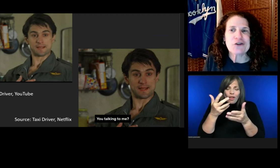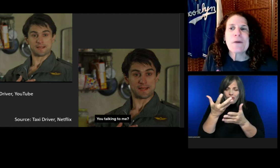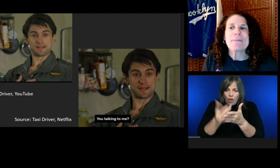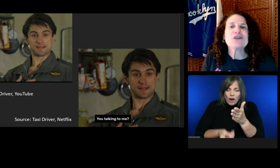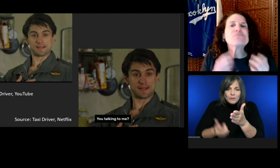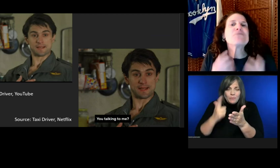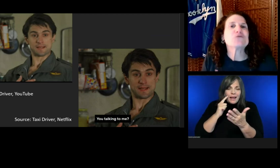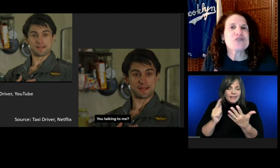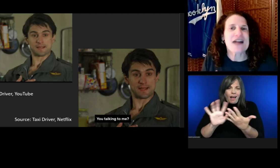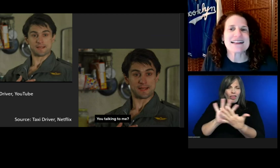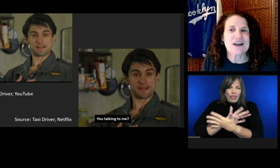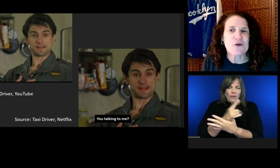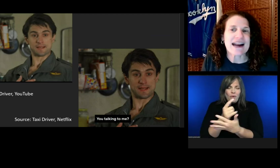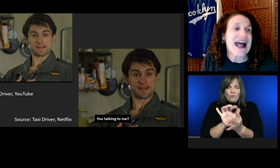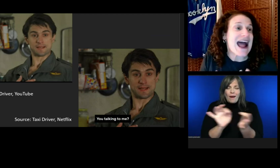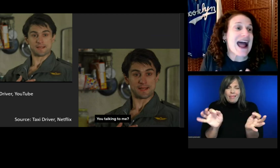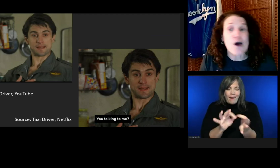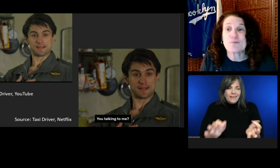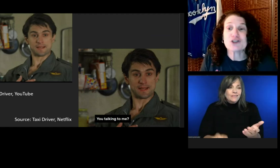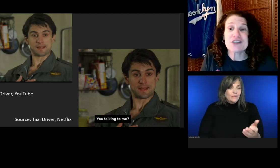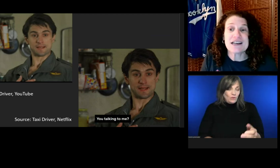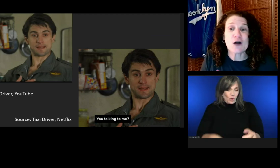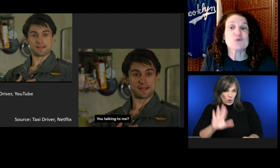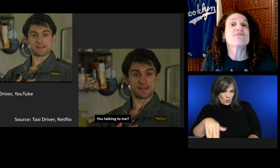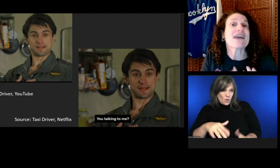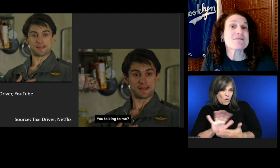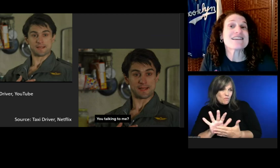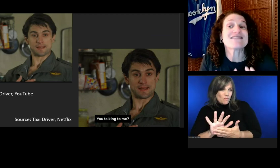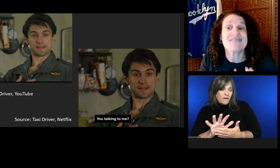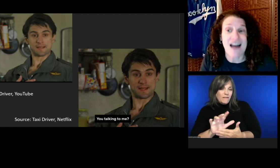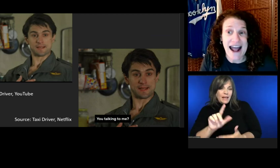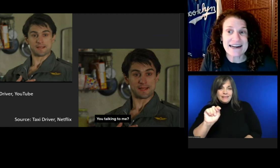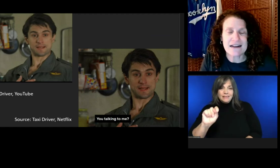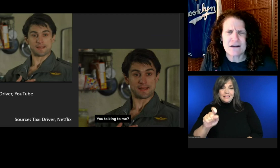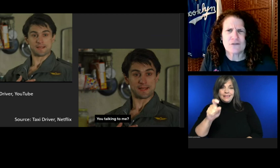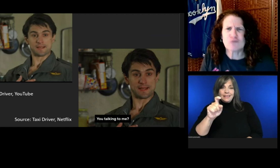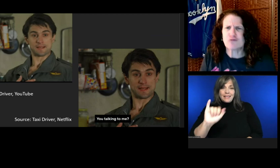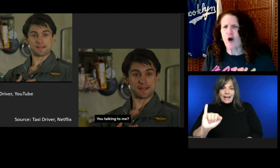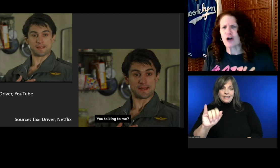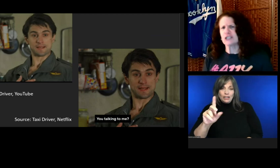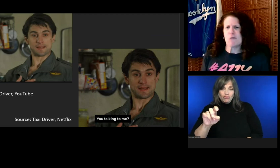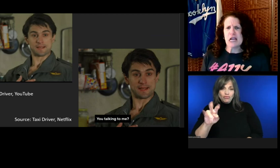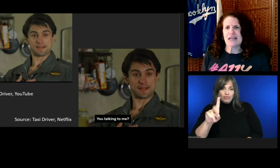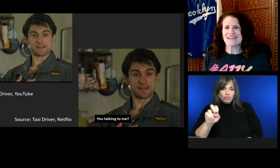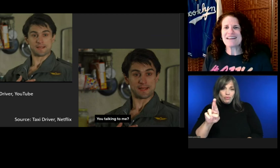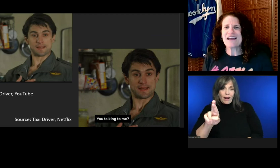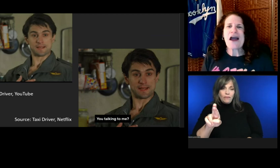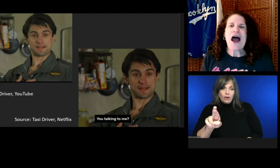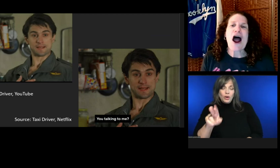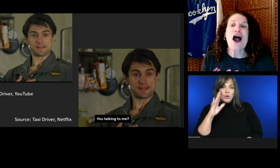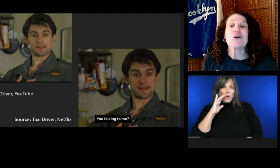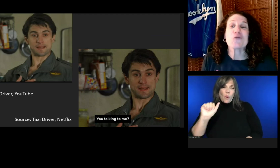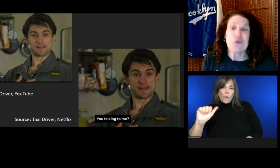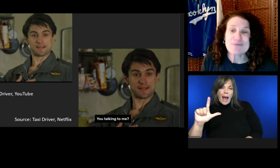But you most likely know Al Pacino's famous line -- you talking to me?